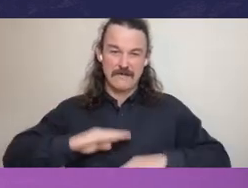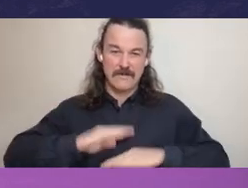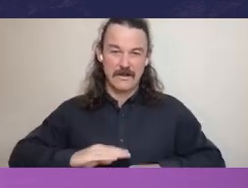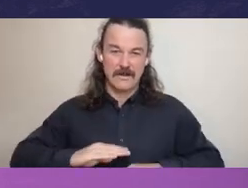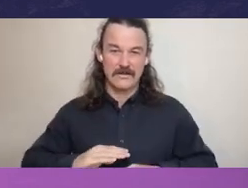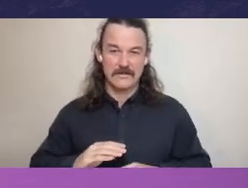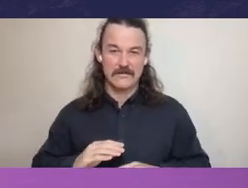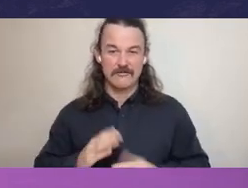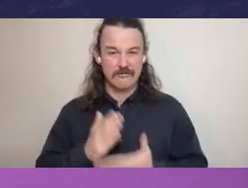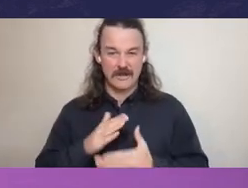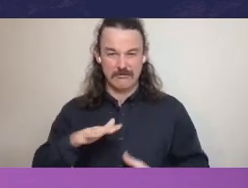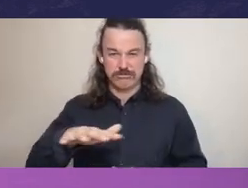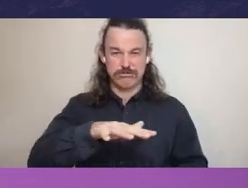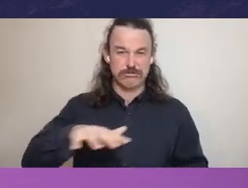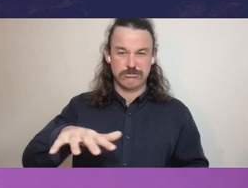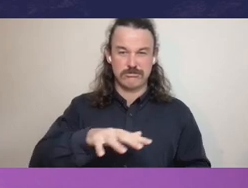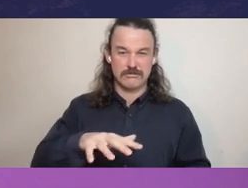if there's uncertainty about the standards.